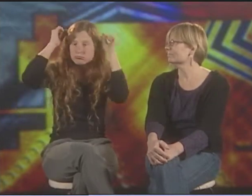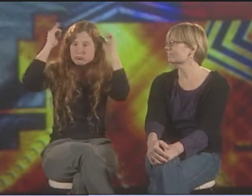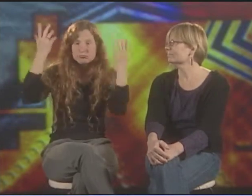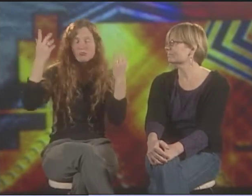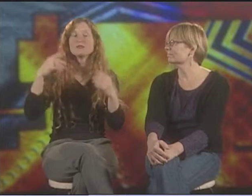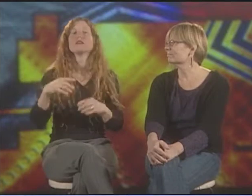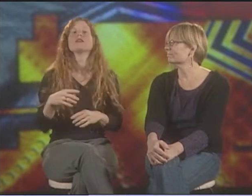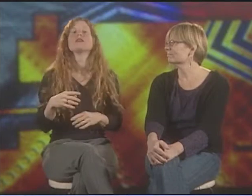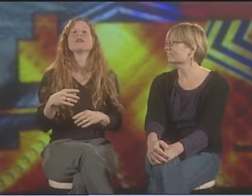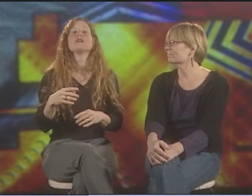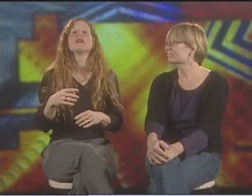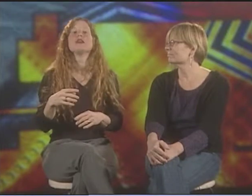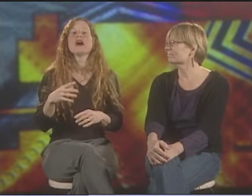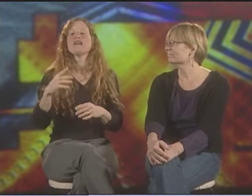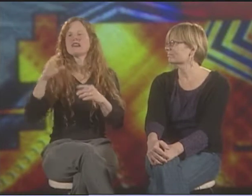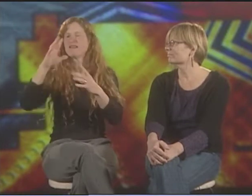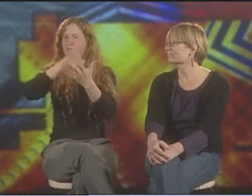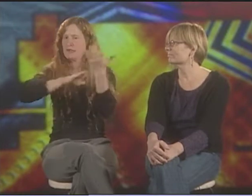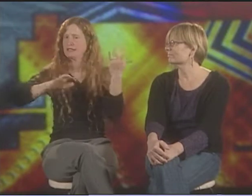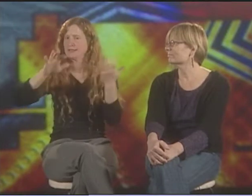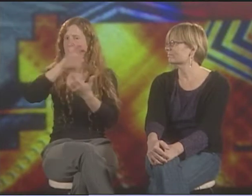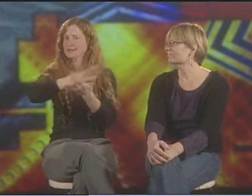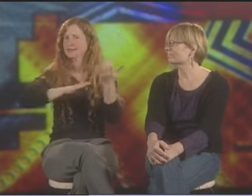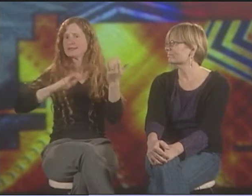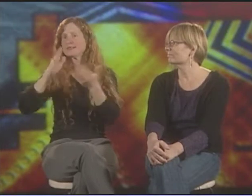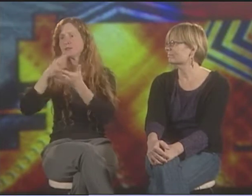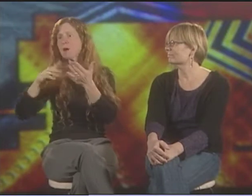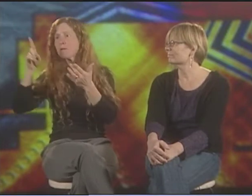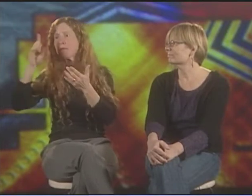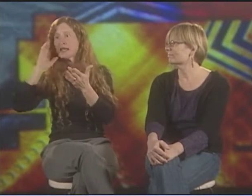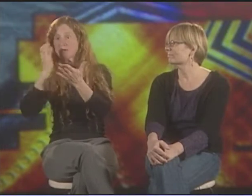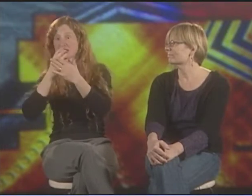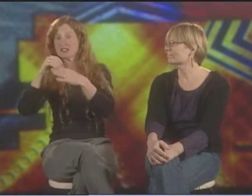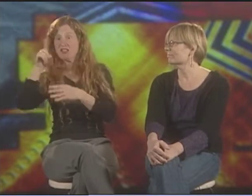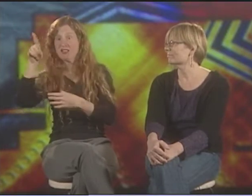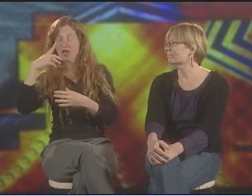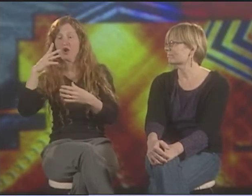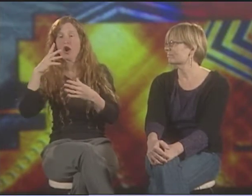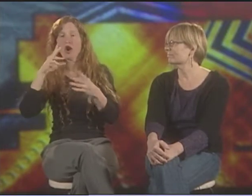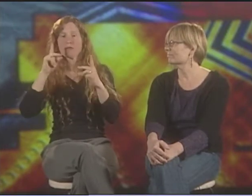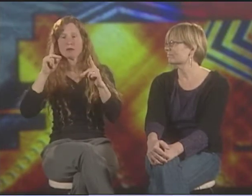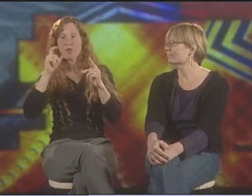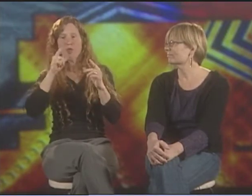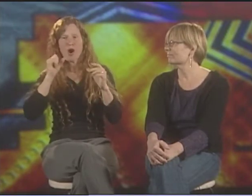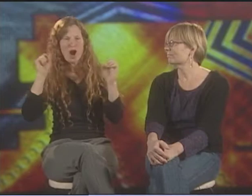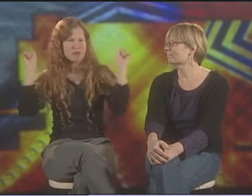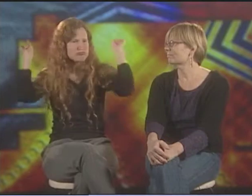SO ON THIS MURAL THERE'S PEOPLE WITHOUT HAIR, AND THERE'S A REAL MIXTURE OF FOLKS DEPICTED IN IT.